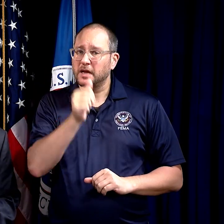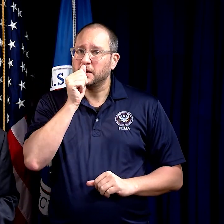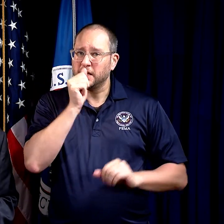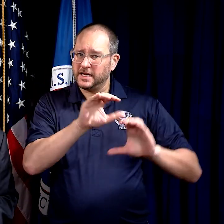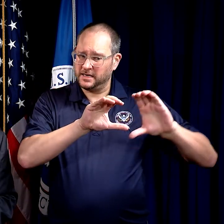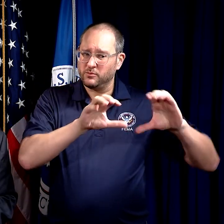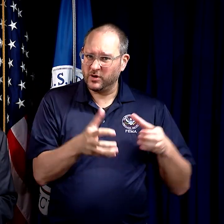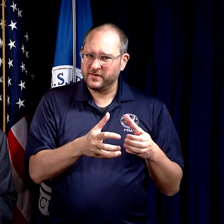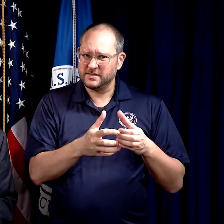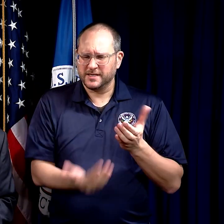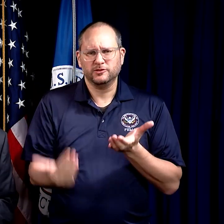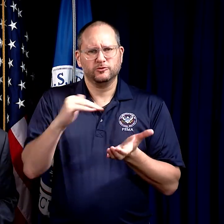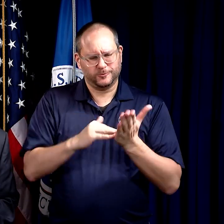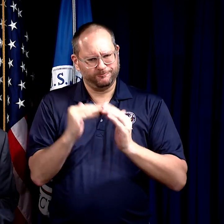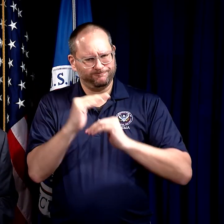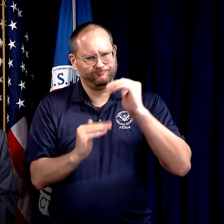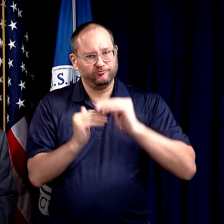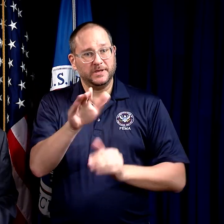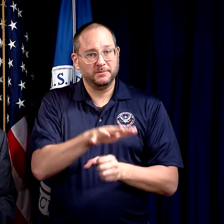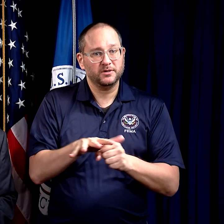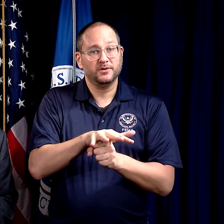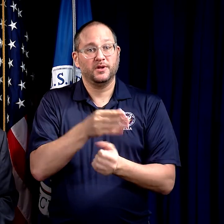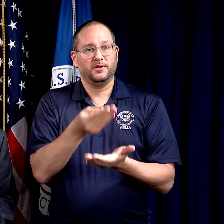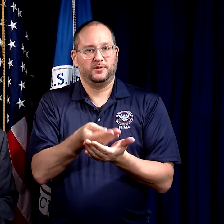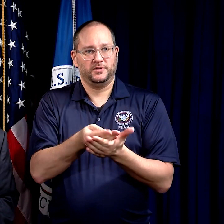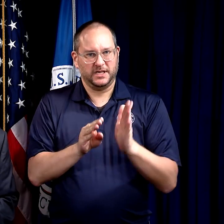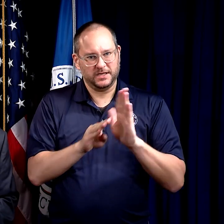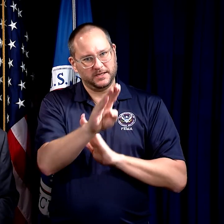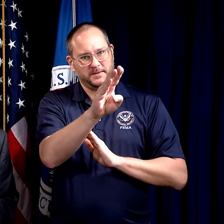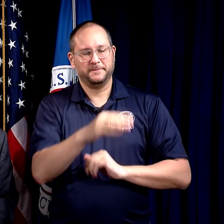and the private sector to rebuild the local economy.